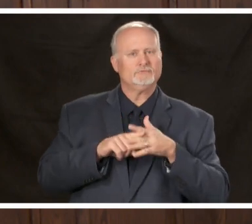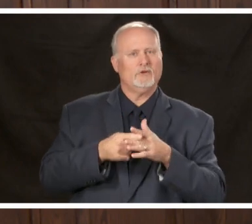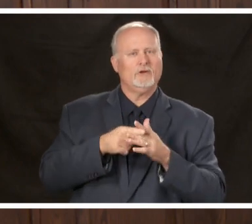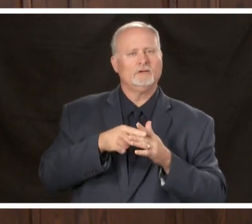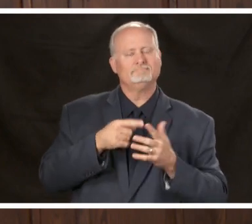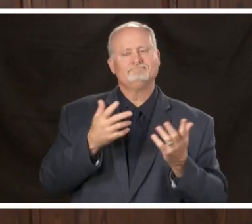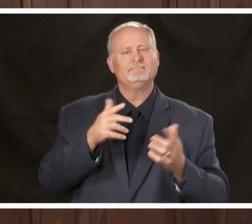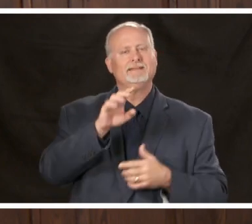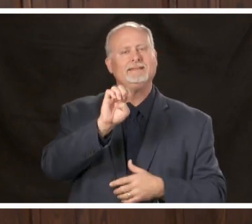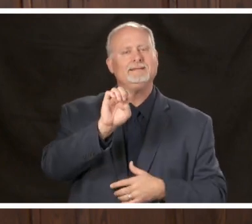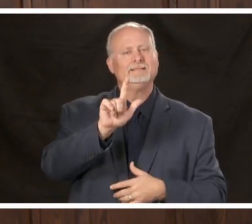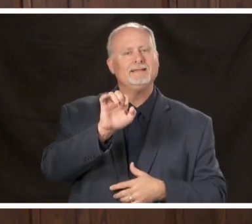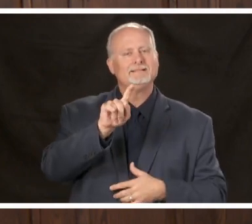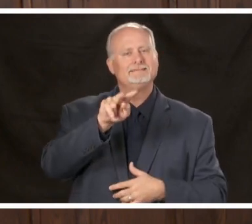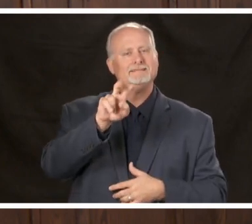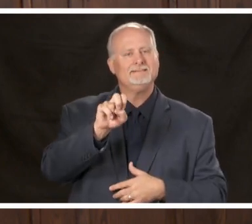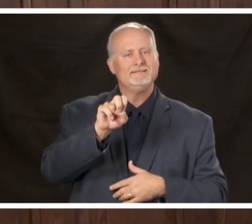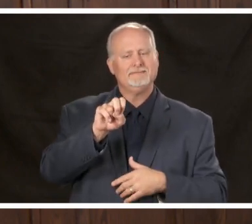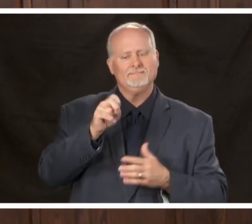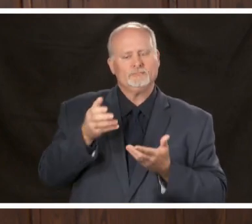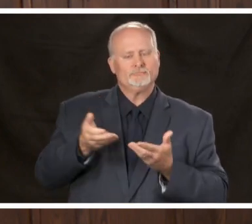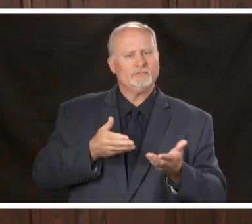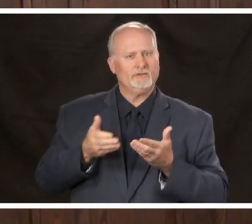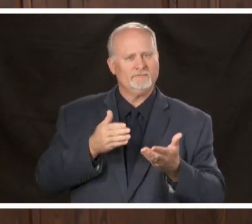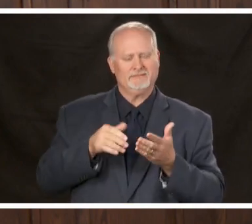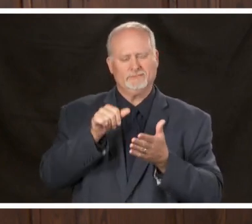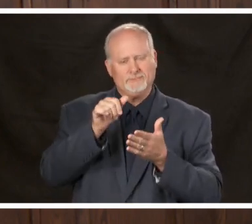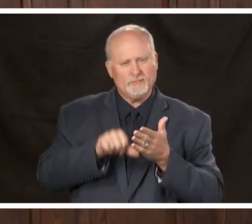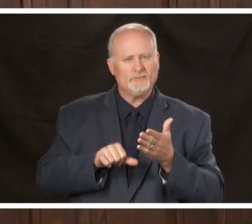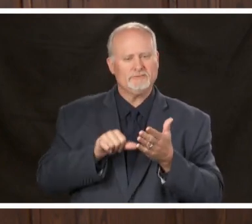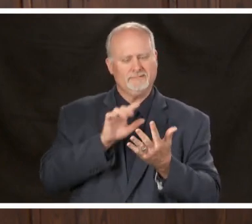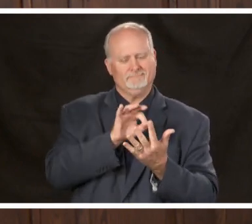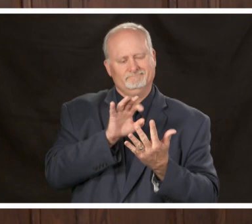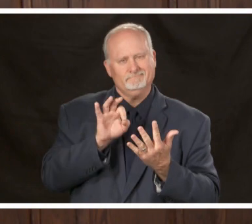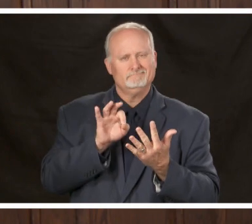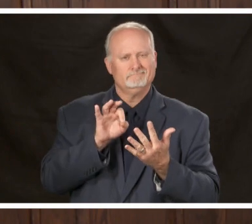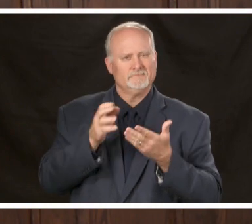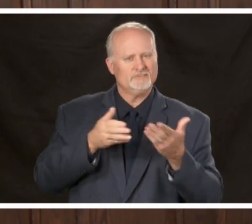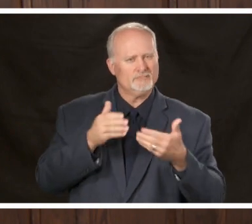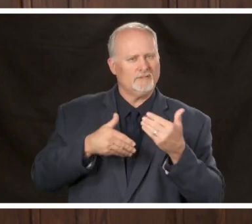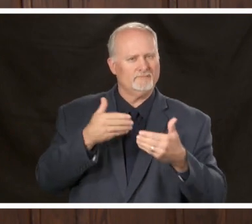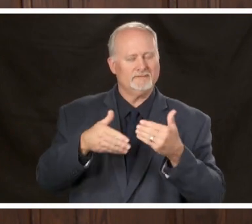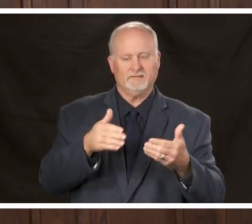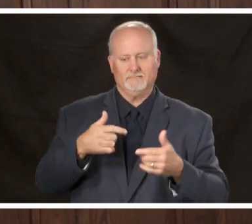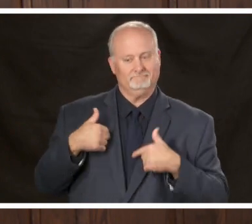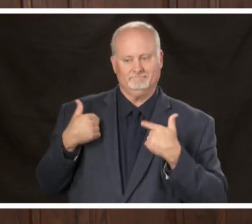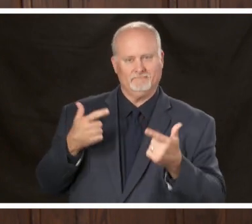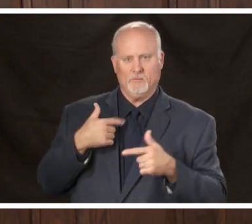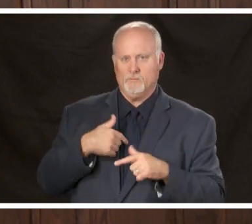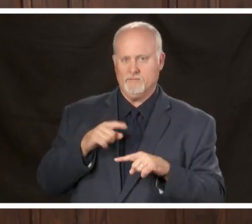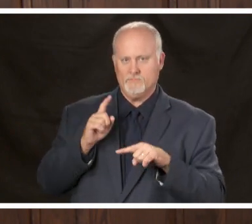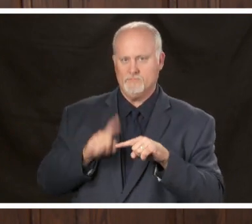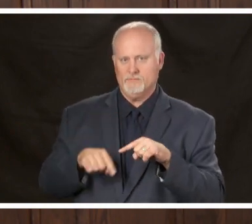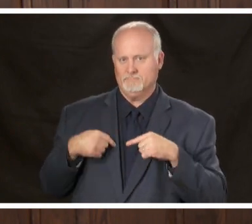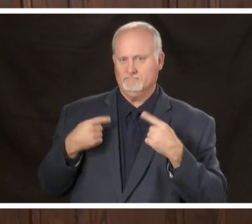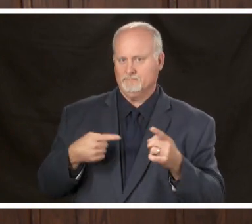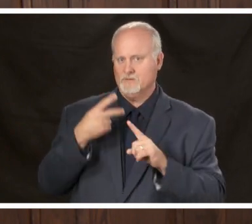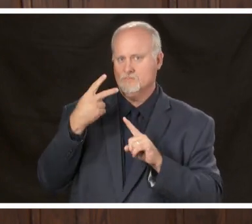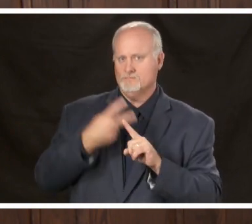begin to serve our patients and meet the needs that they have that exist that we have not been able to meet during the past couple of months due to the